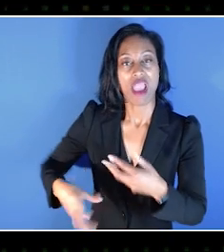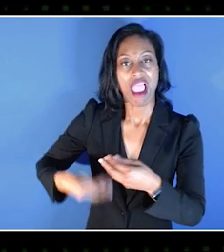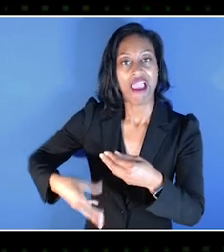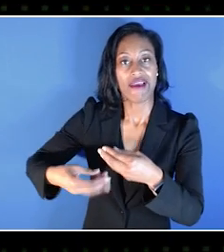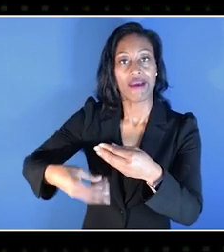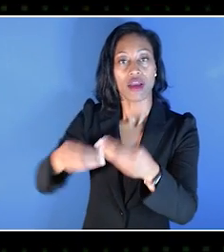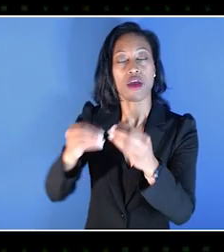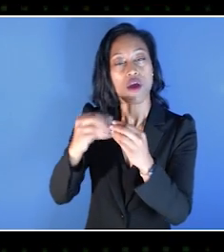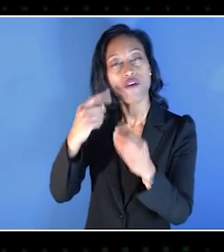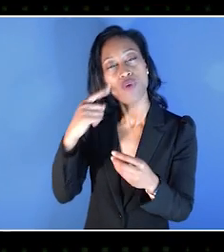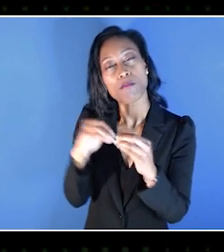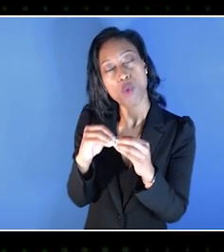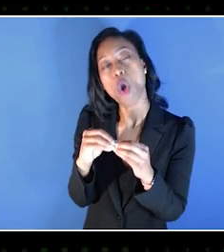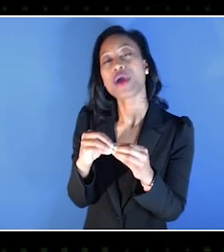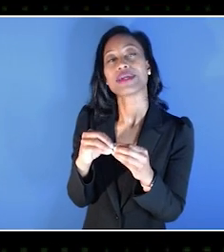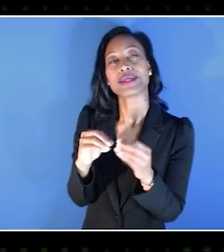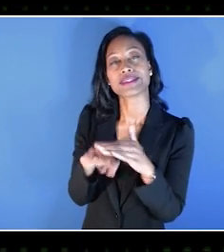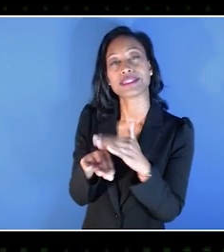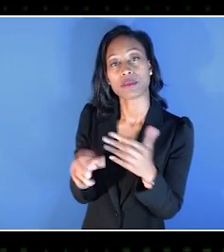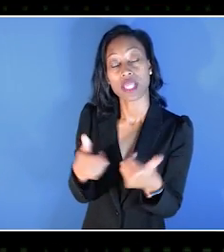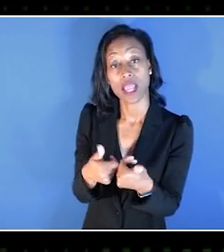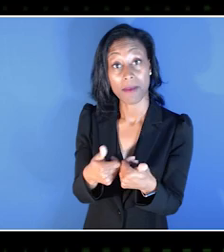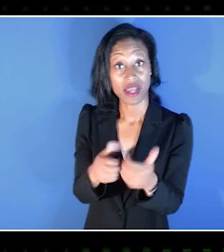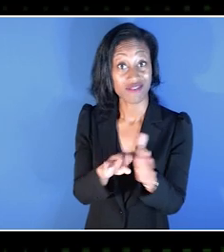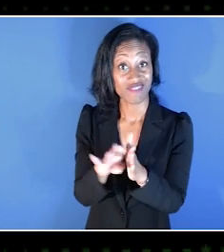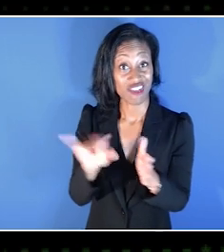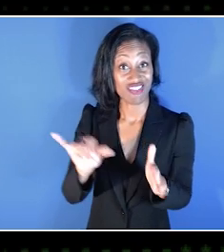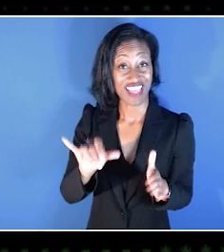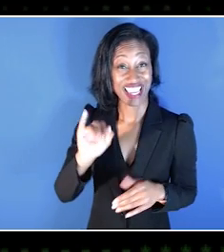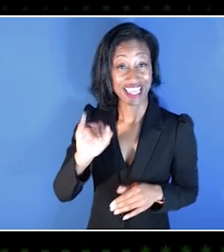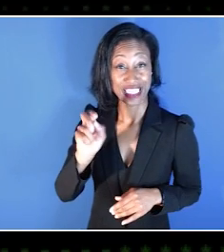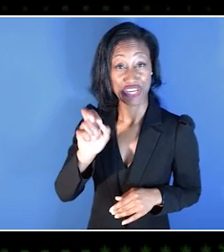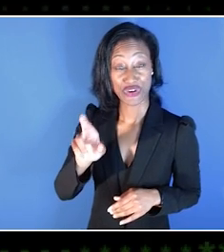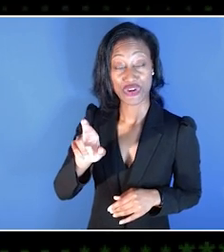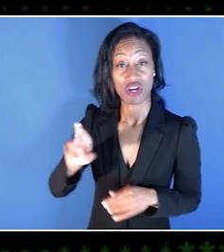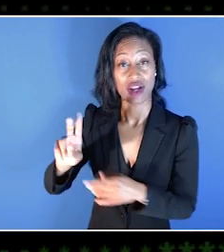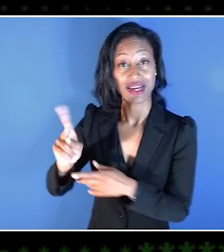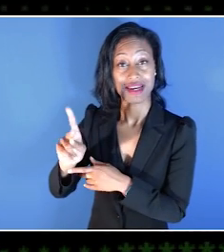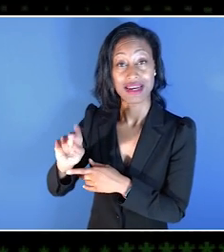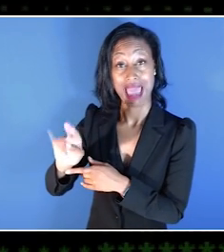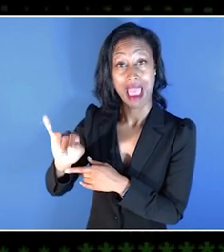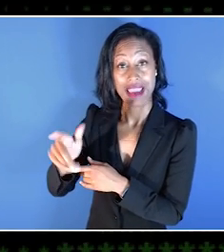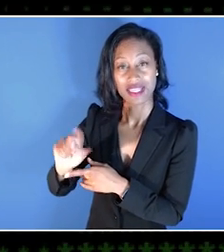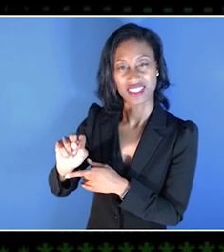to help make games more accessible. And developers like INTERIOR/NIGHT share that same goal.